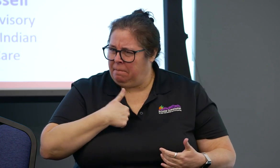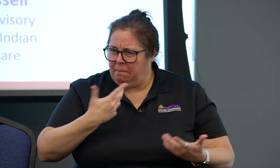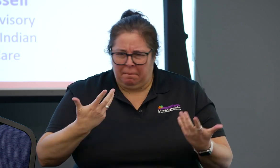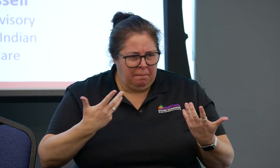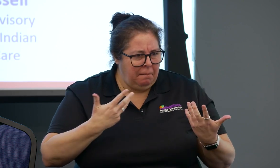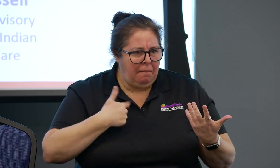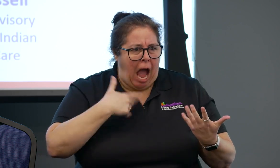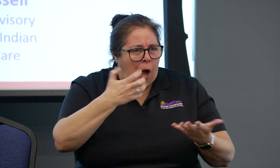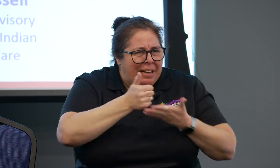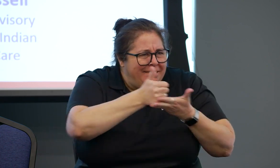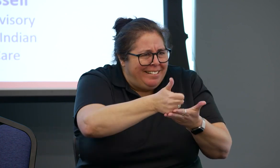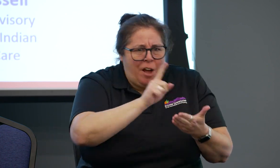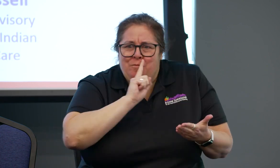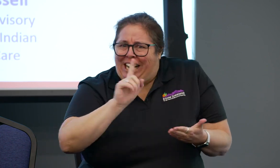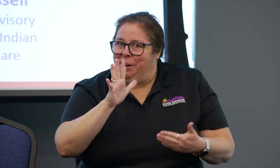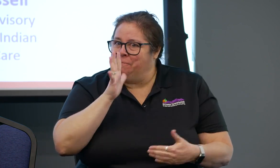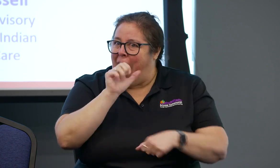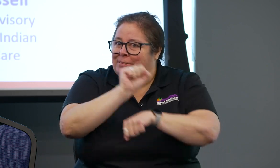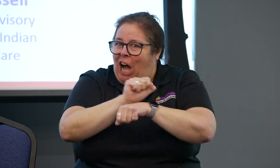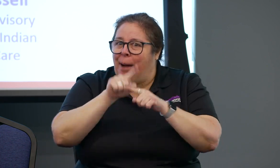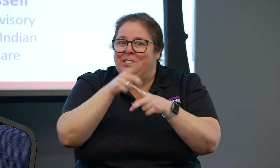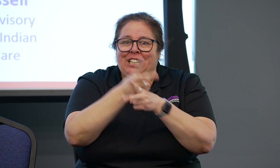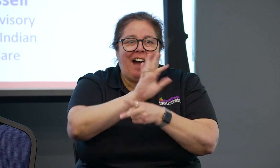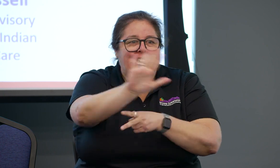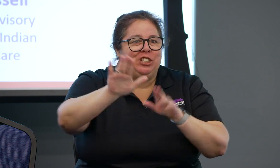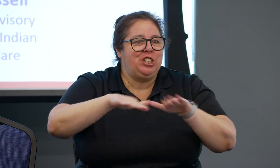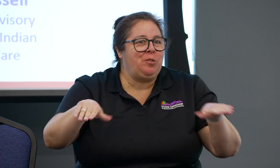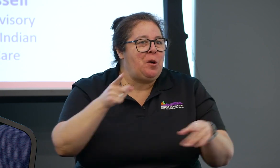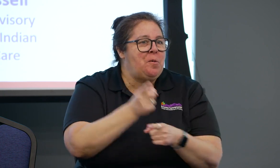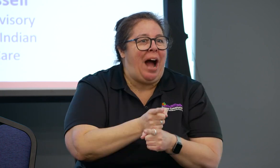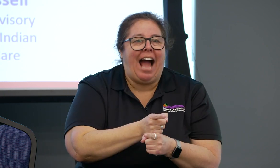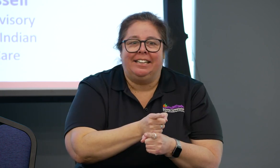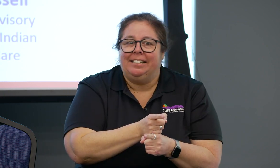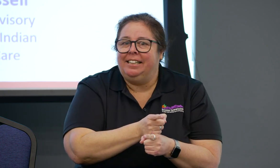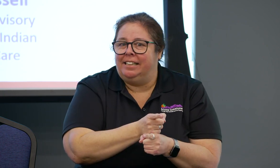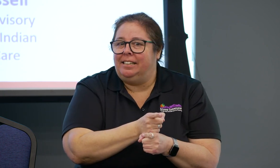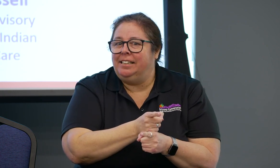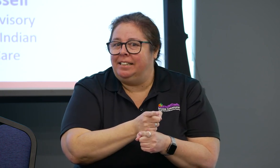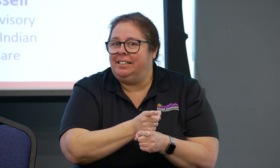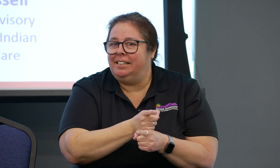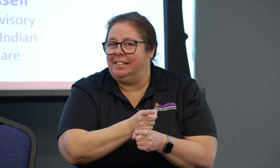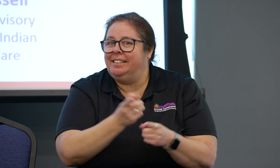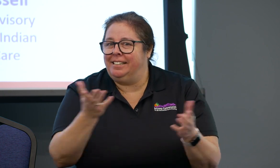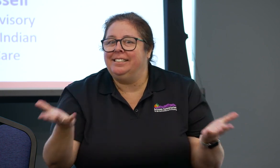and said, we'll just talk directly to your daughter. Which means Christy was pushed out